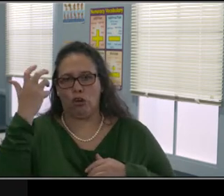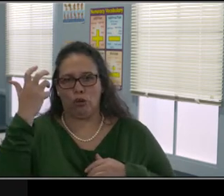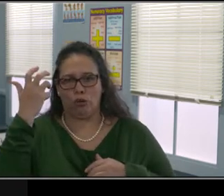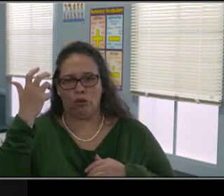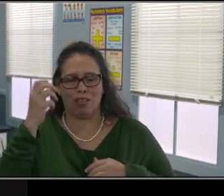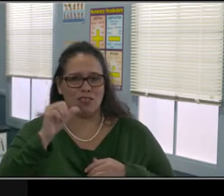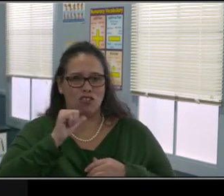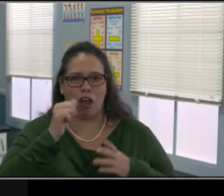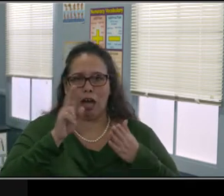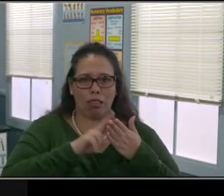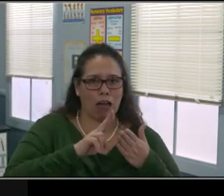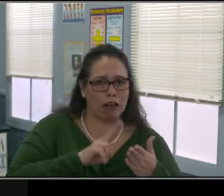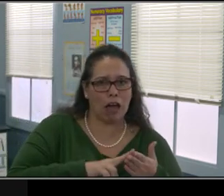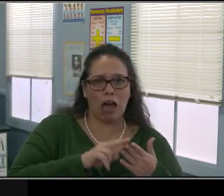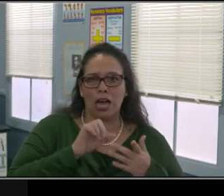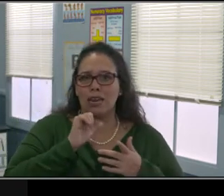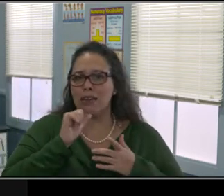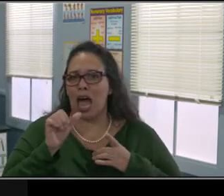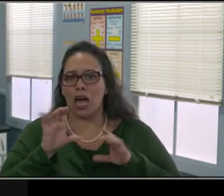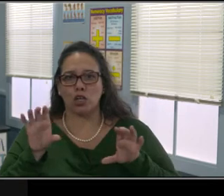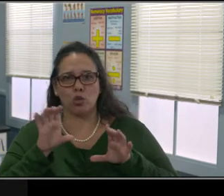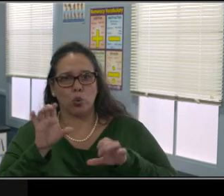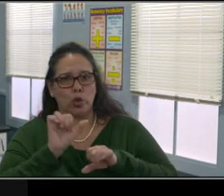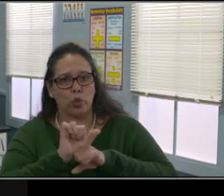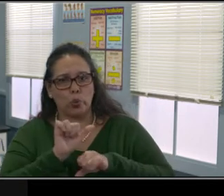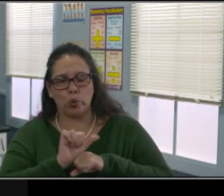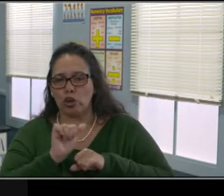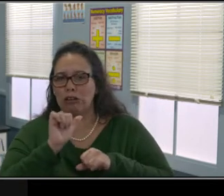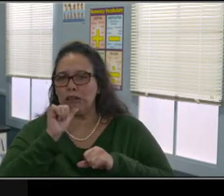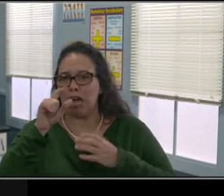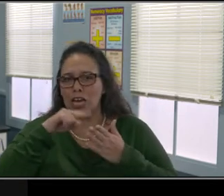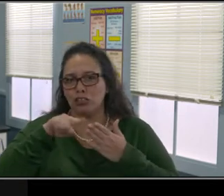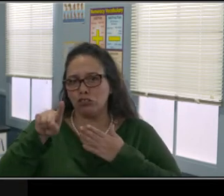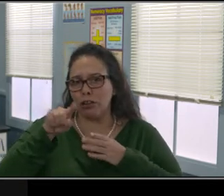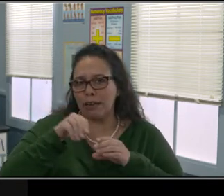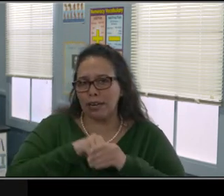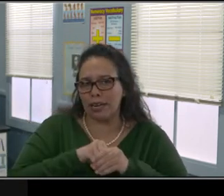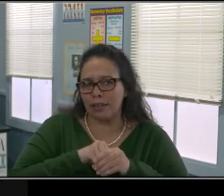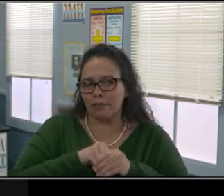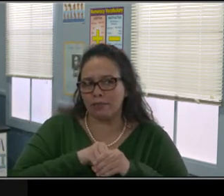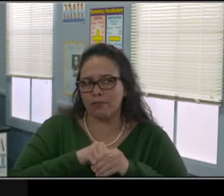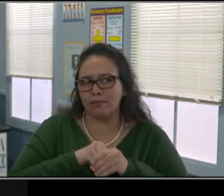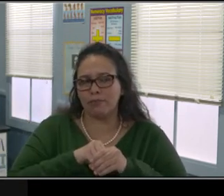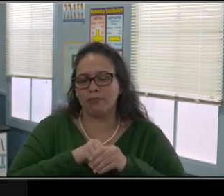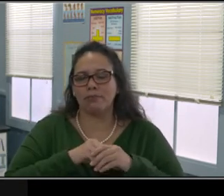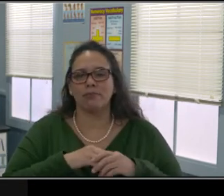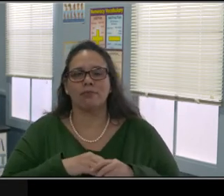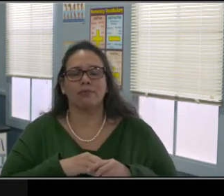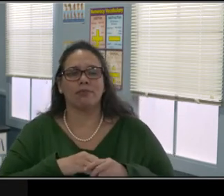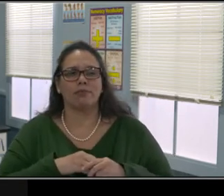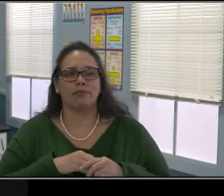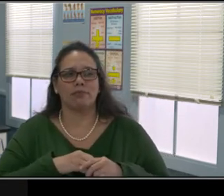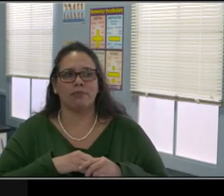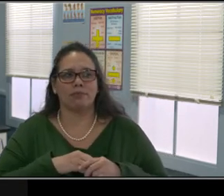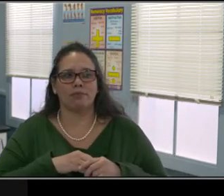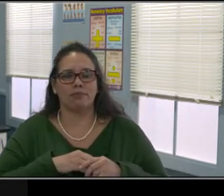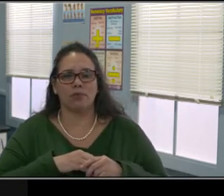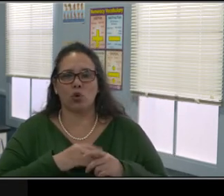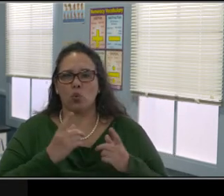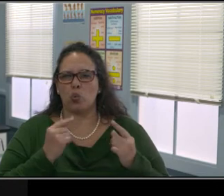Next we express our anger indirectly by taunting others. Well, that's why you got to have. That's why you did this.